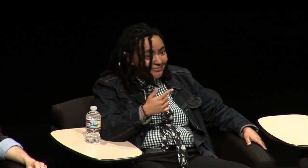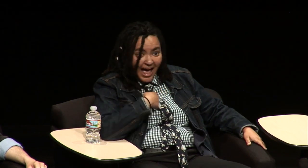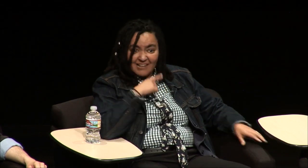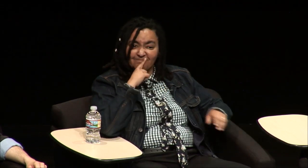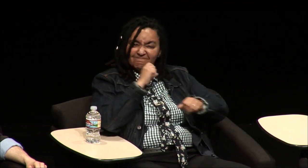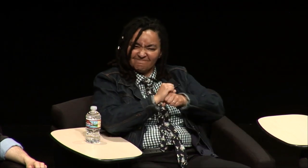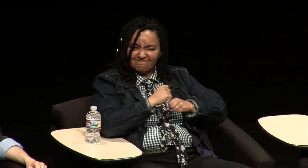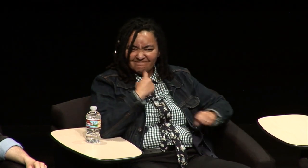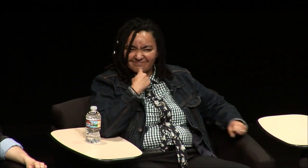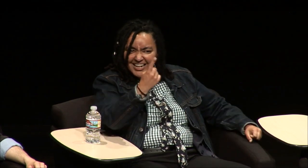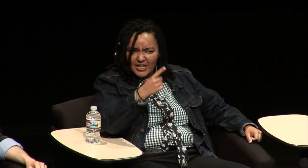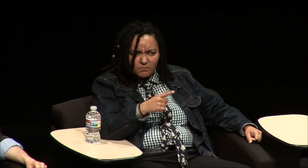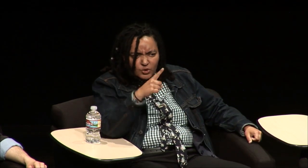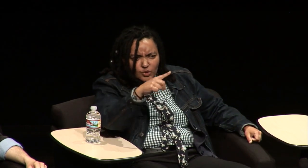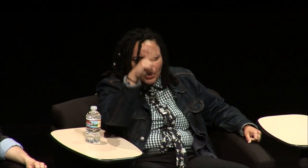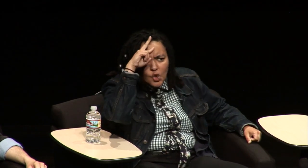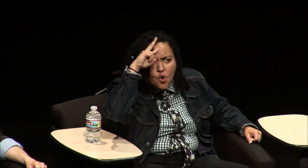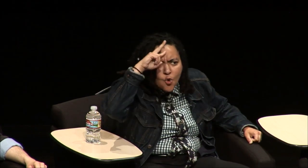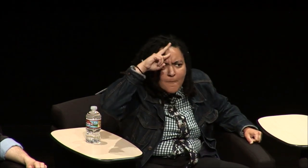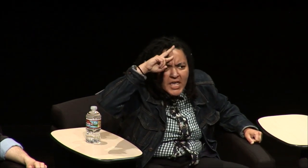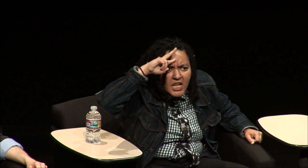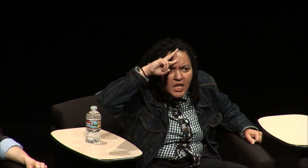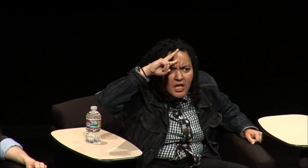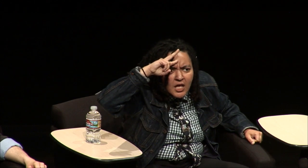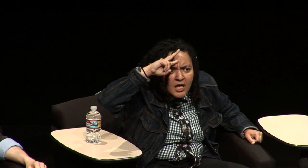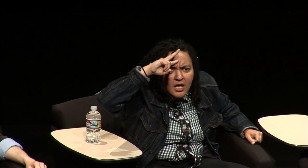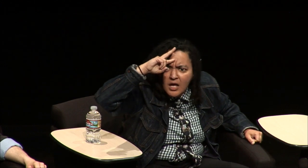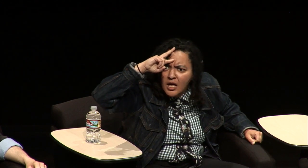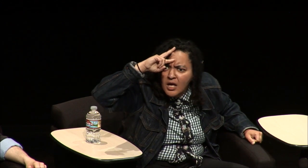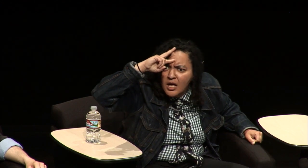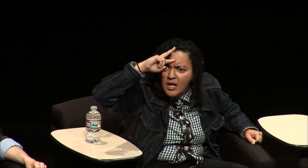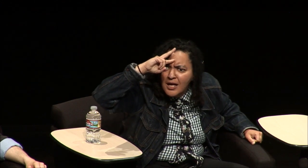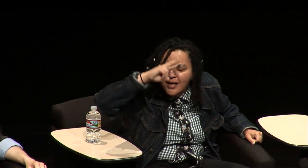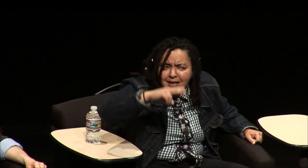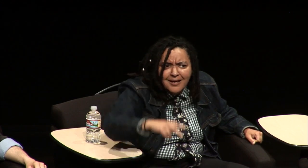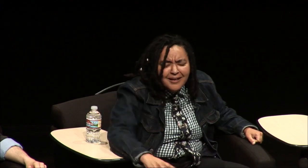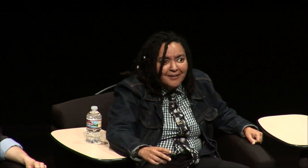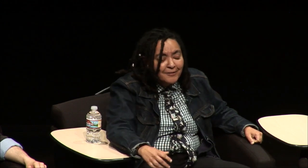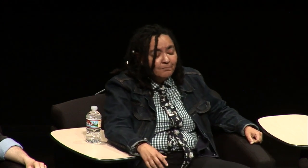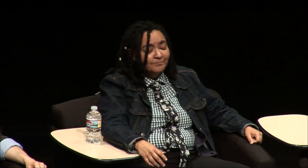I'm thinking what's wrong with my uncle and I said "are you stupid?"